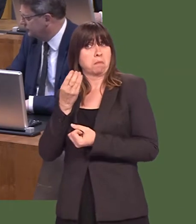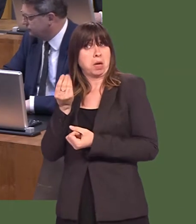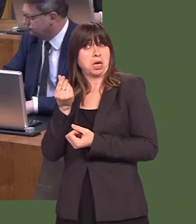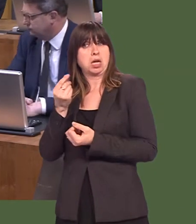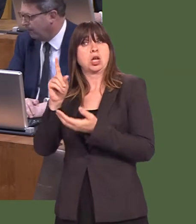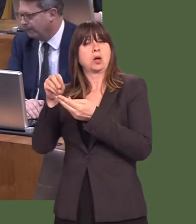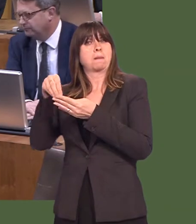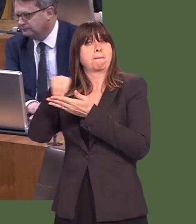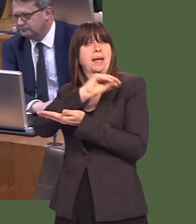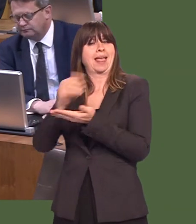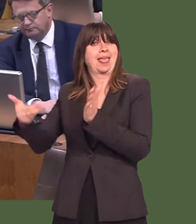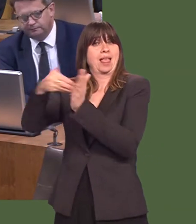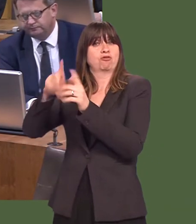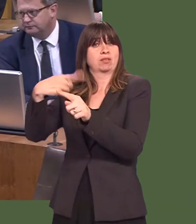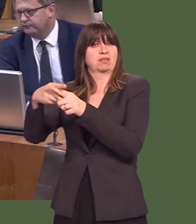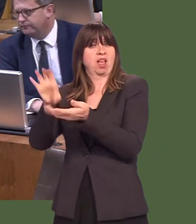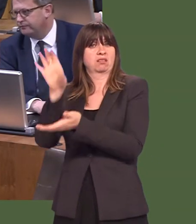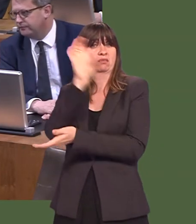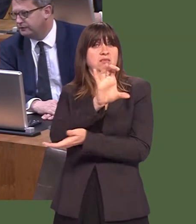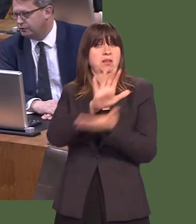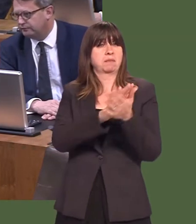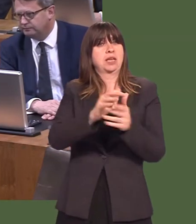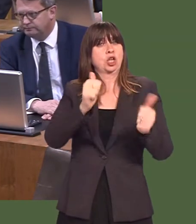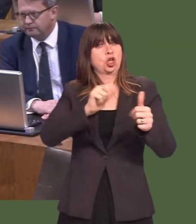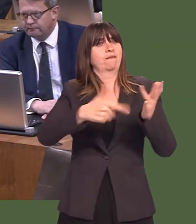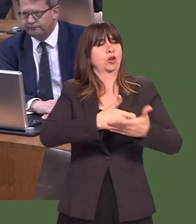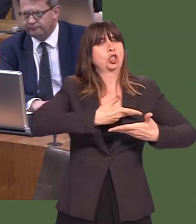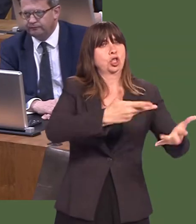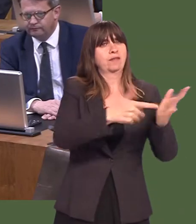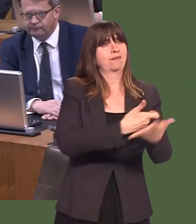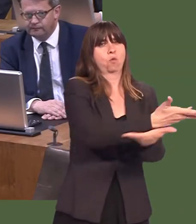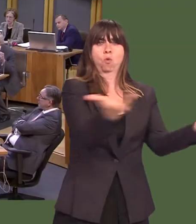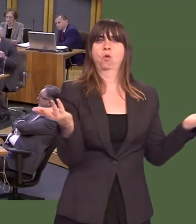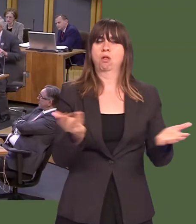do pay a little bit more in order to ensure that we have the public services that people would expect.